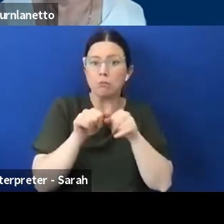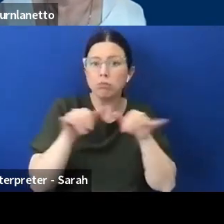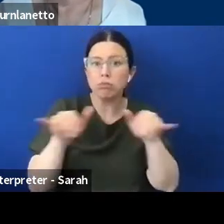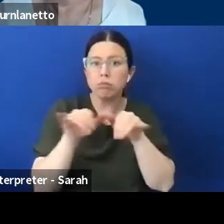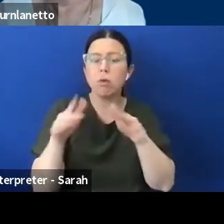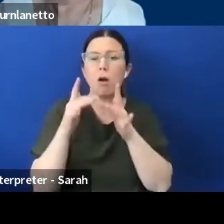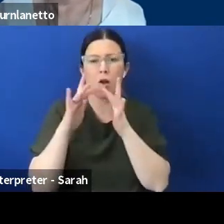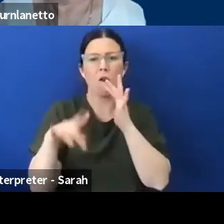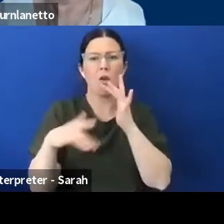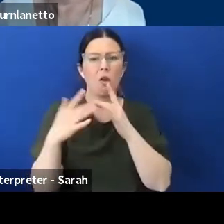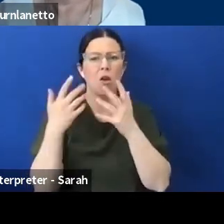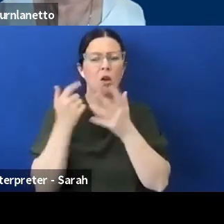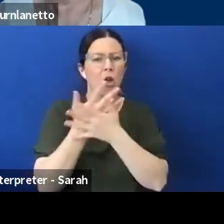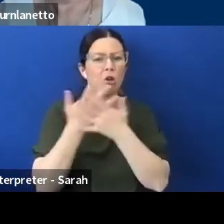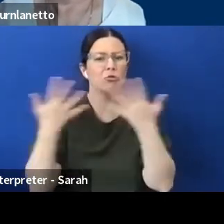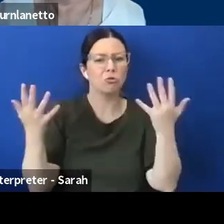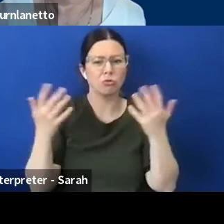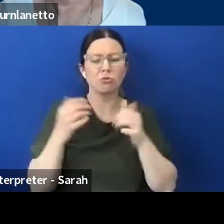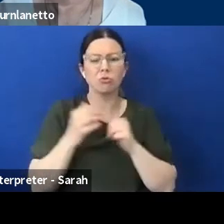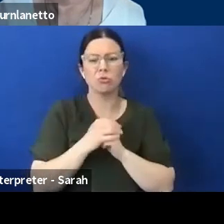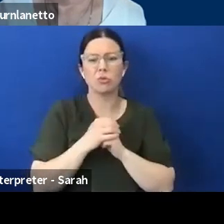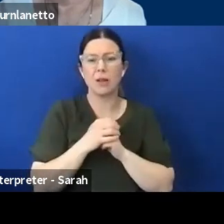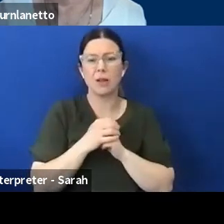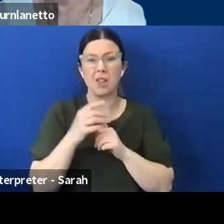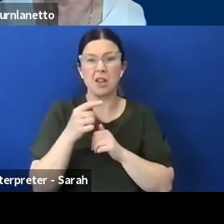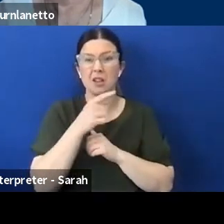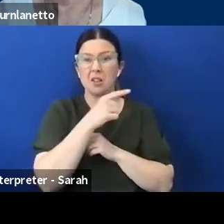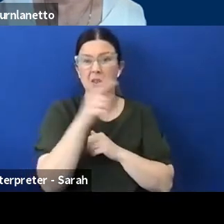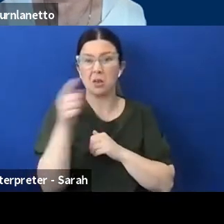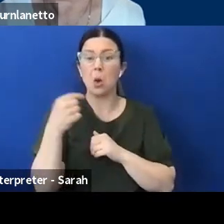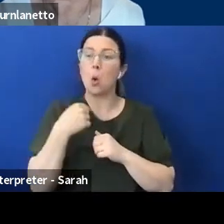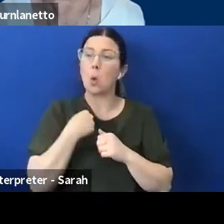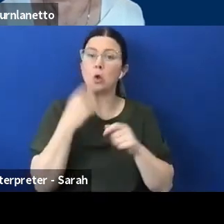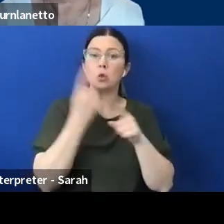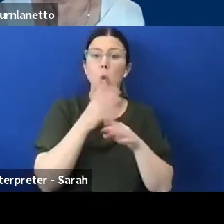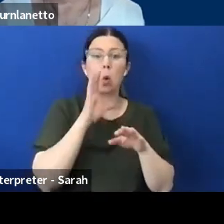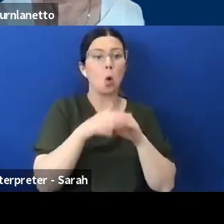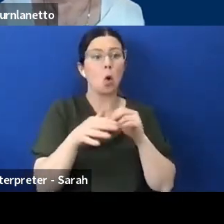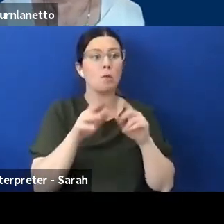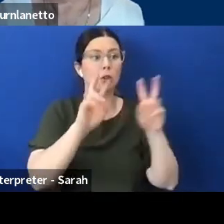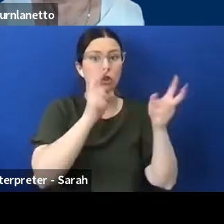are really interested in every single topic that we talk about and emergency services or